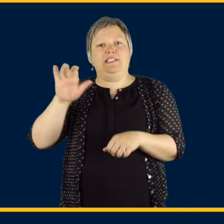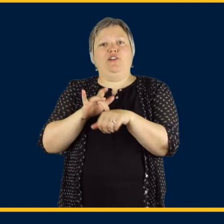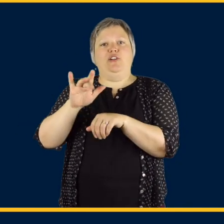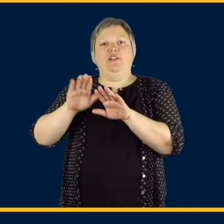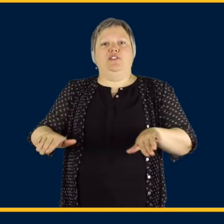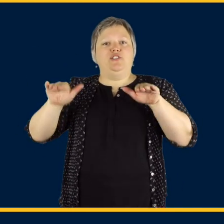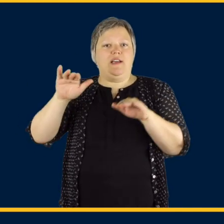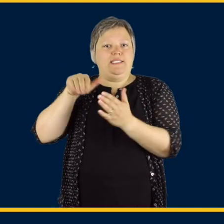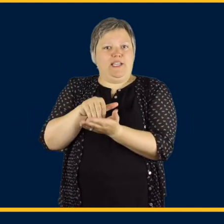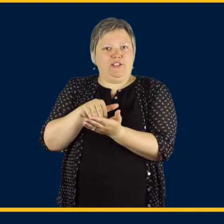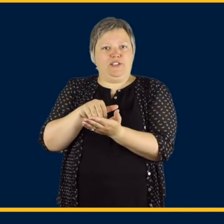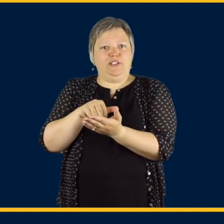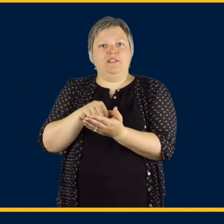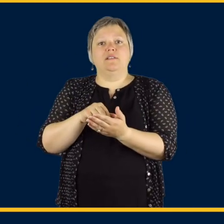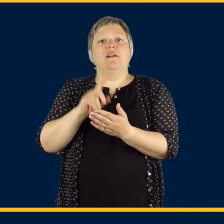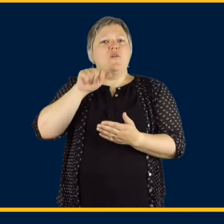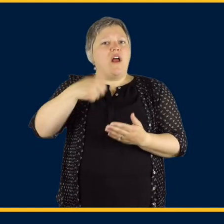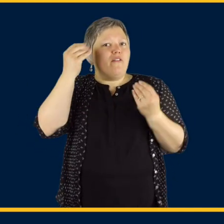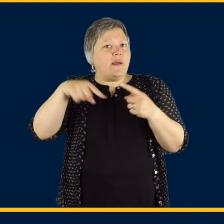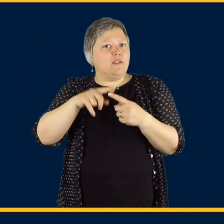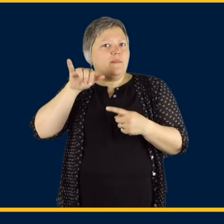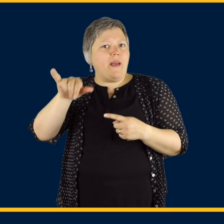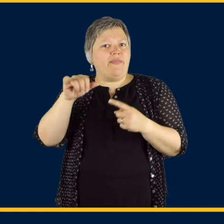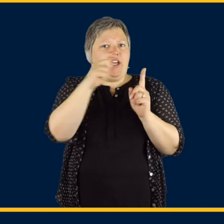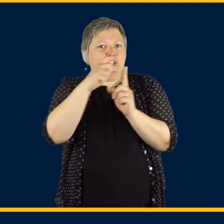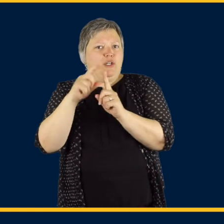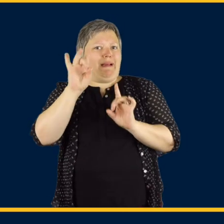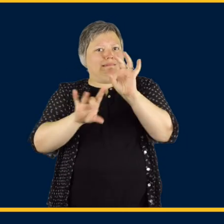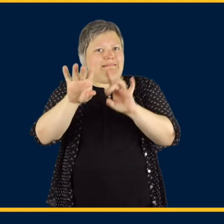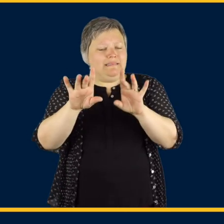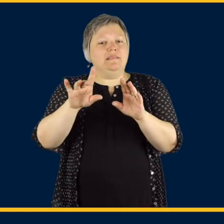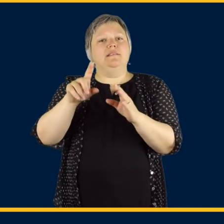For more information about these terms, please visit the American Speech Language Hearing